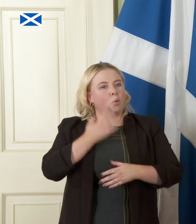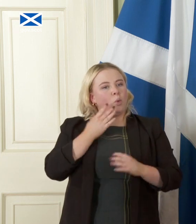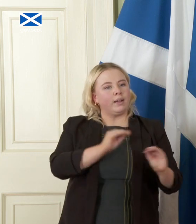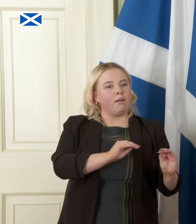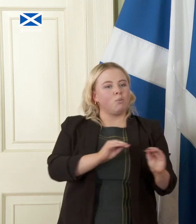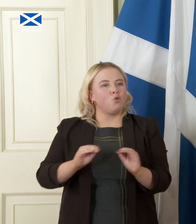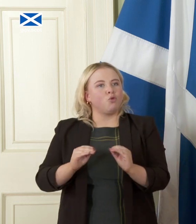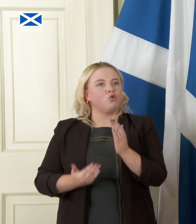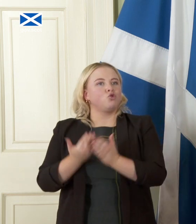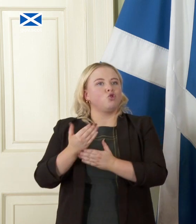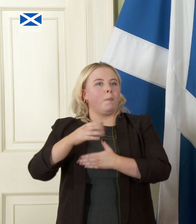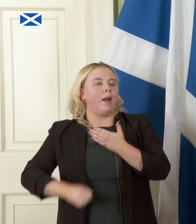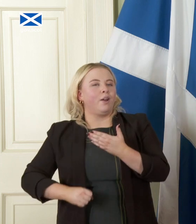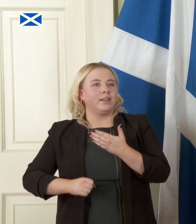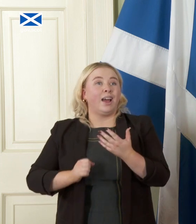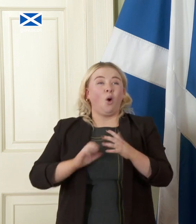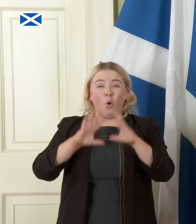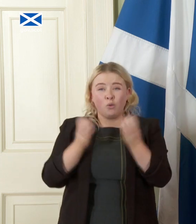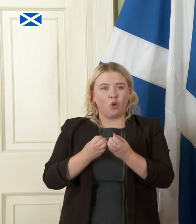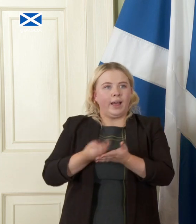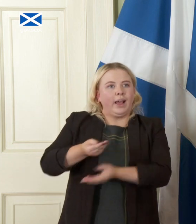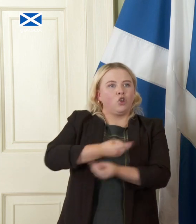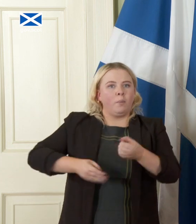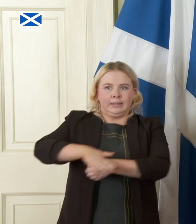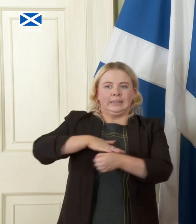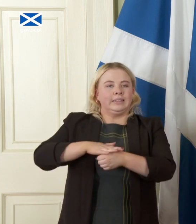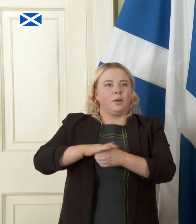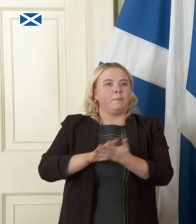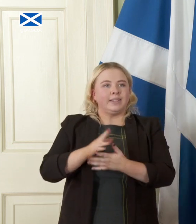economic conditions and therefore if you tie yourself into specific timescale you could end